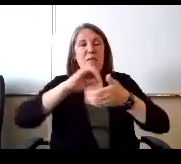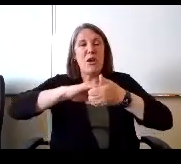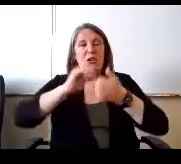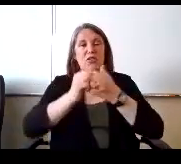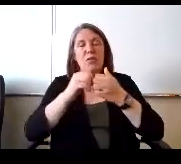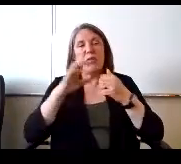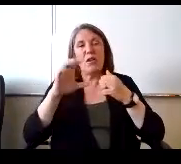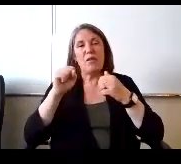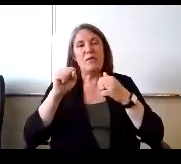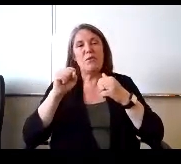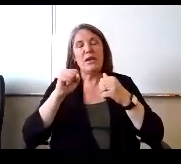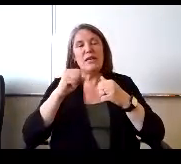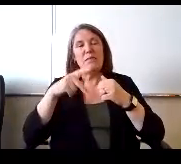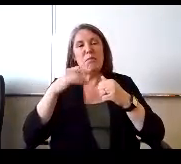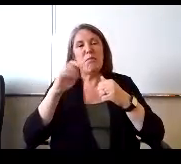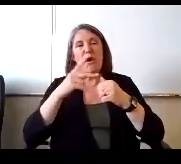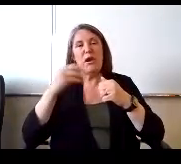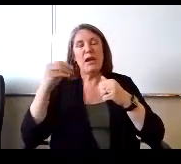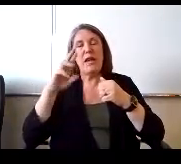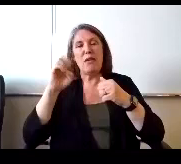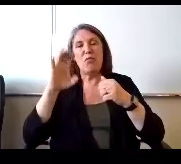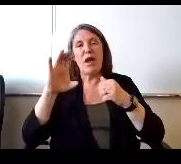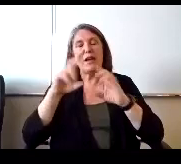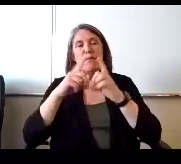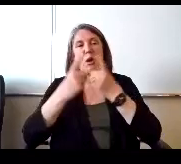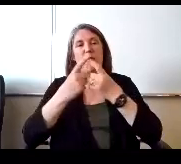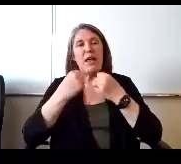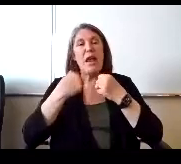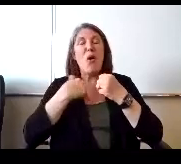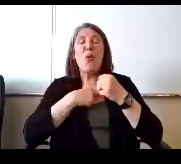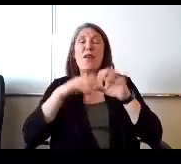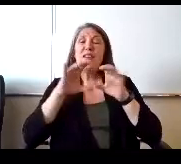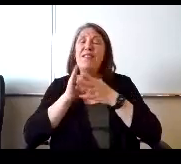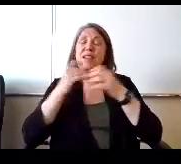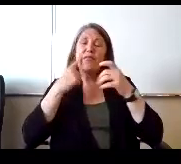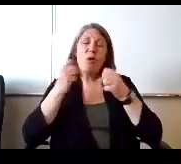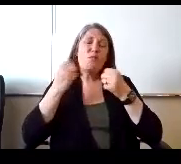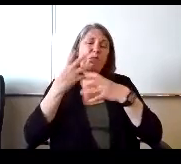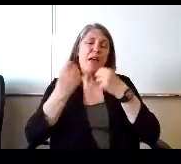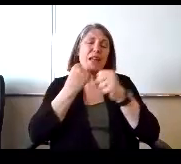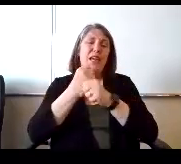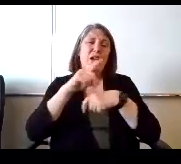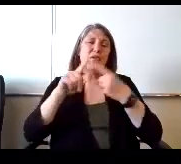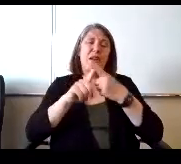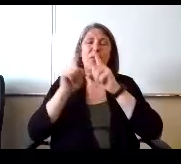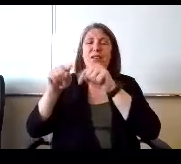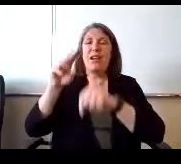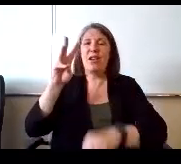with Colorado Springs Park and Rec. And we've done this for years as well. When I was over at Woodman's principle